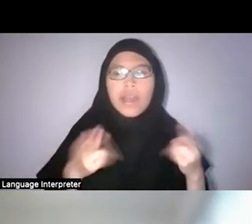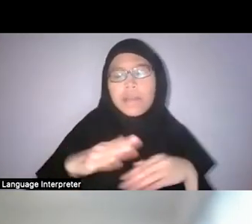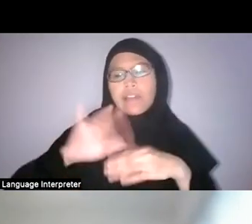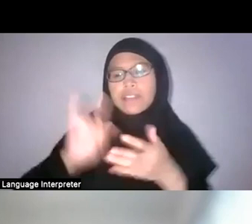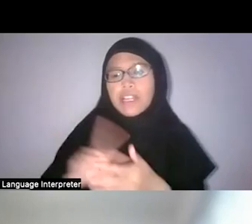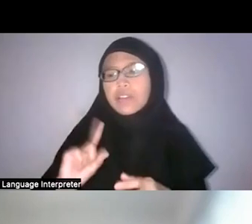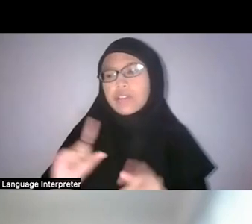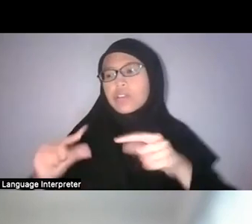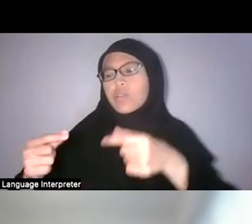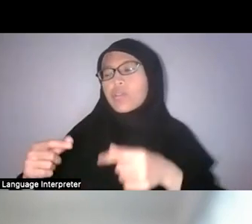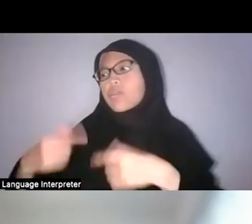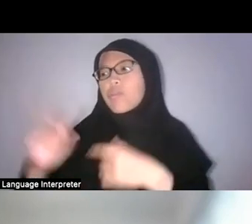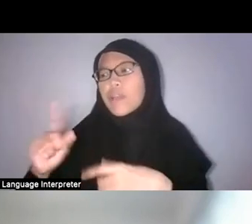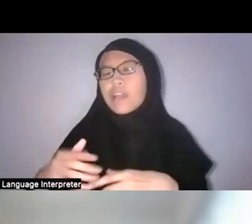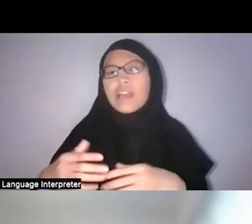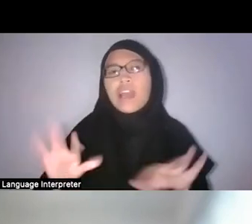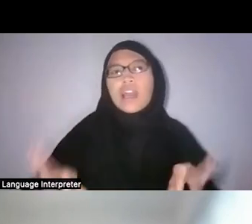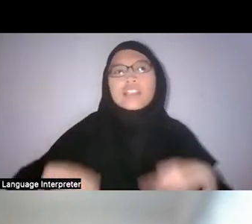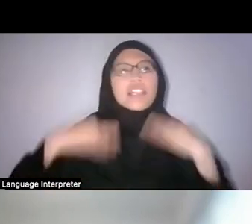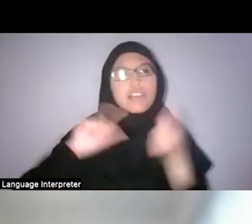So, yeah, it could be something that could be...